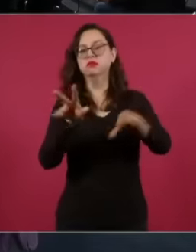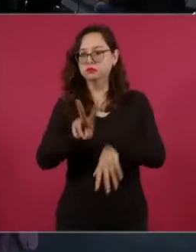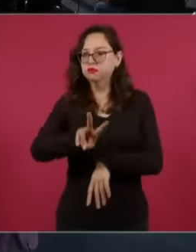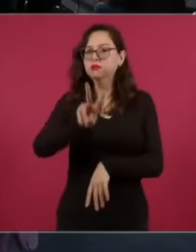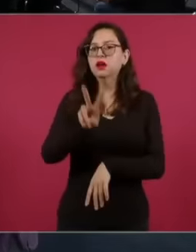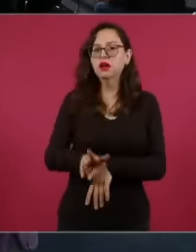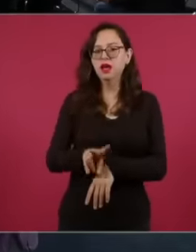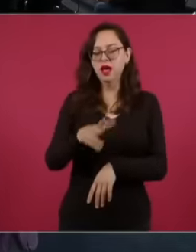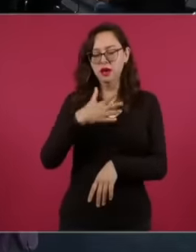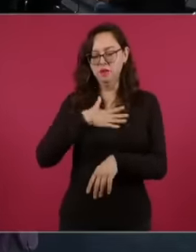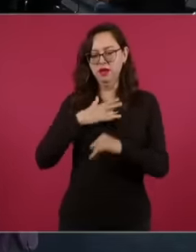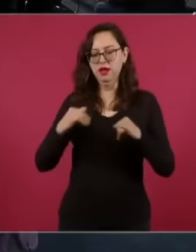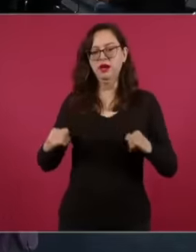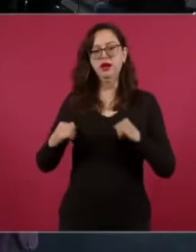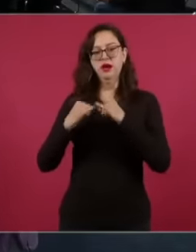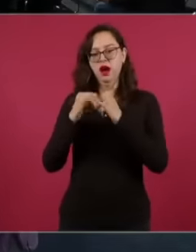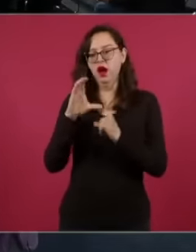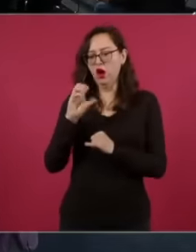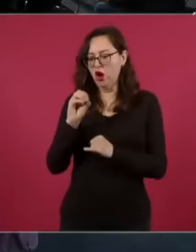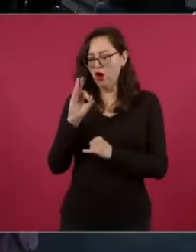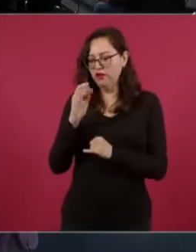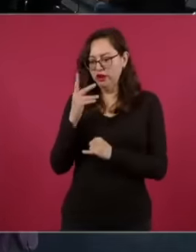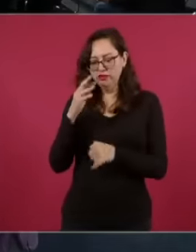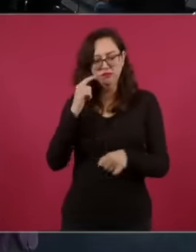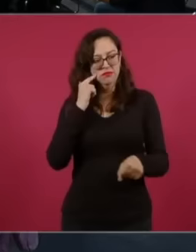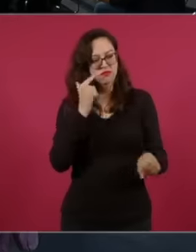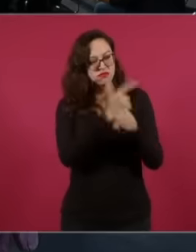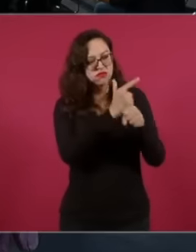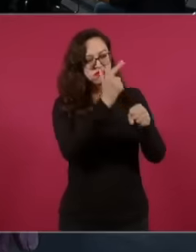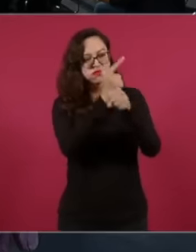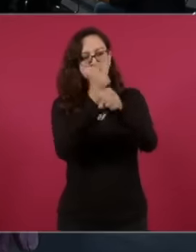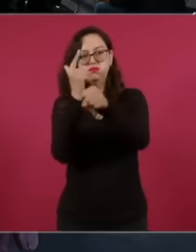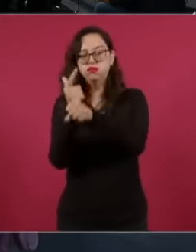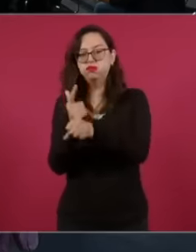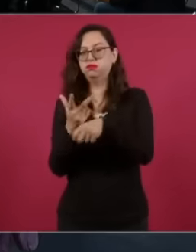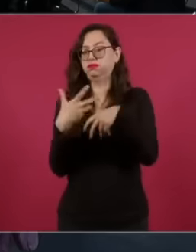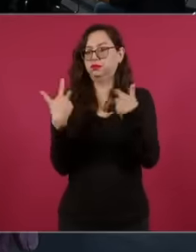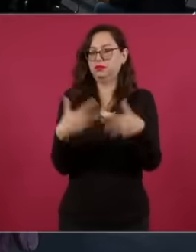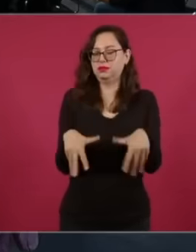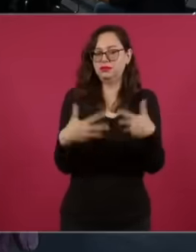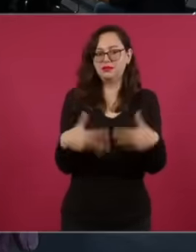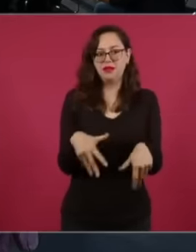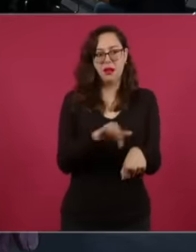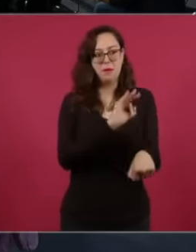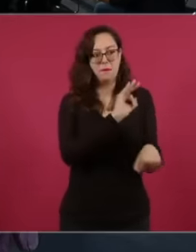in my institution, in my institution that is so delicate that it is practically the health police